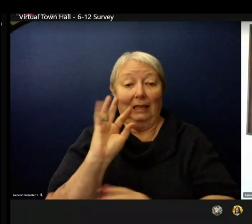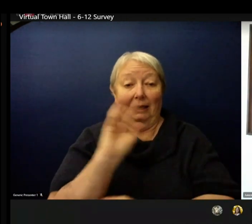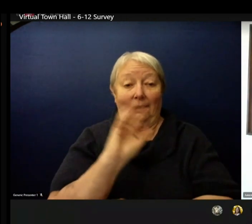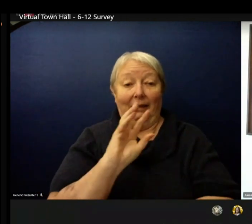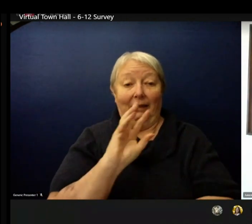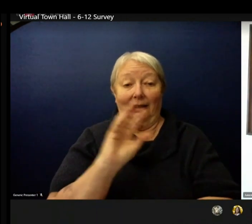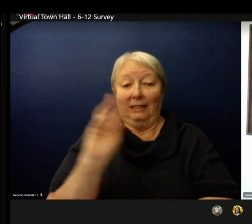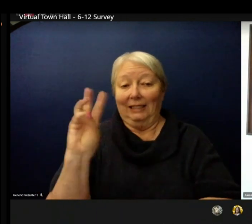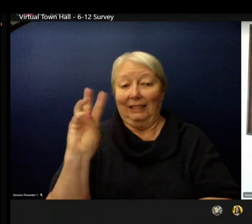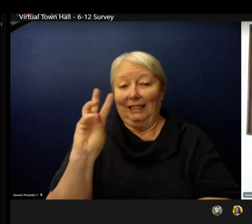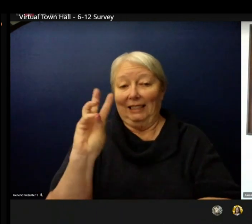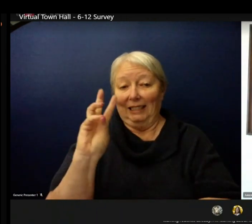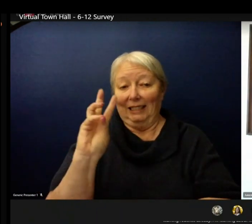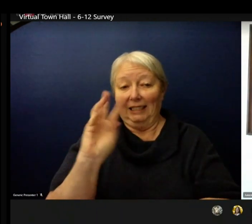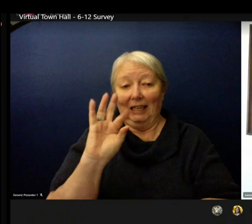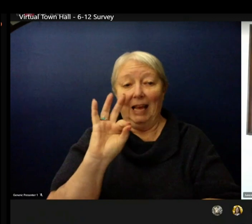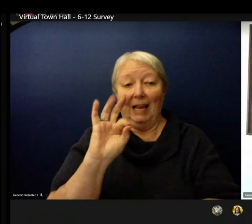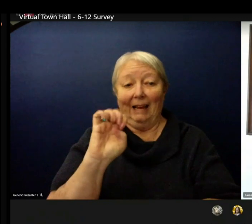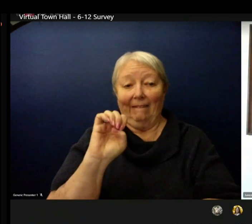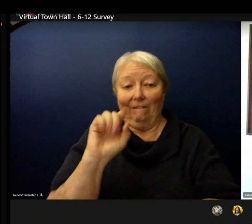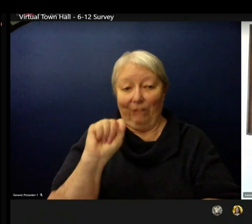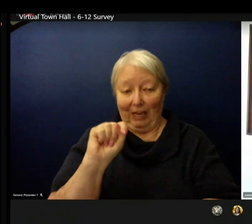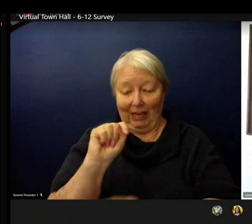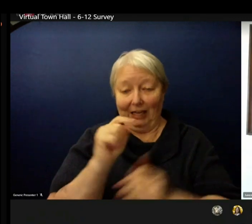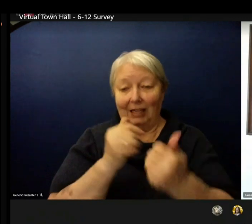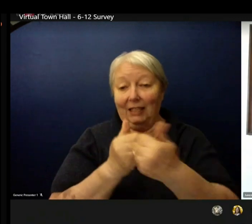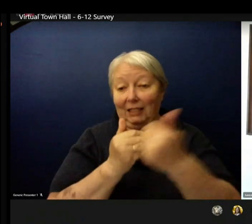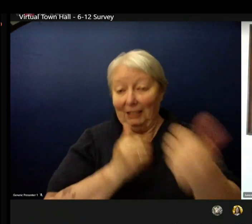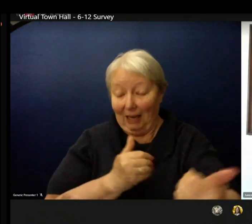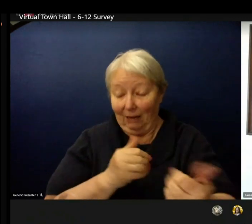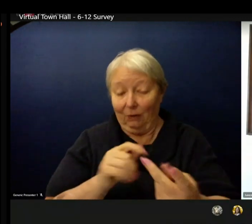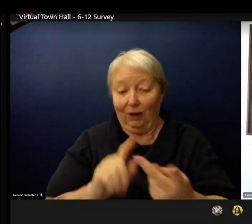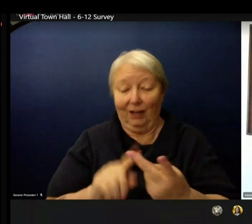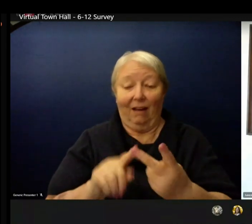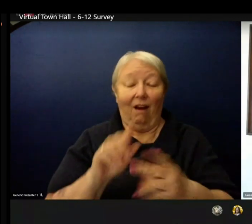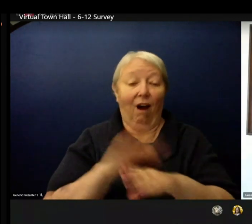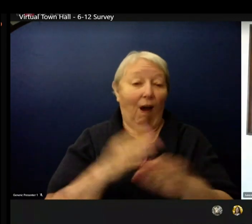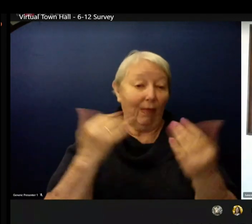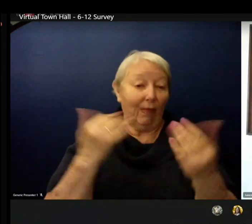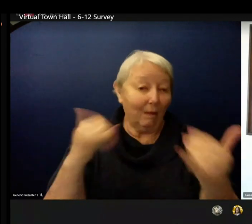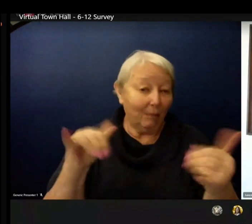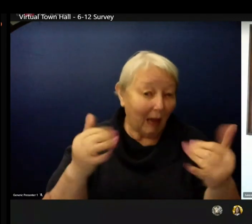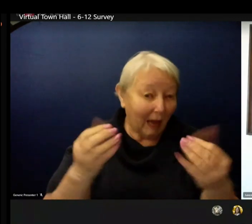and families who are present learning all these new things that we have to do to be in buildings.